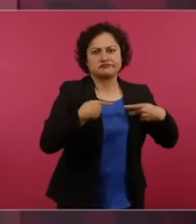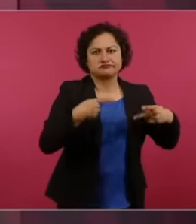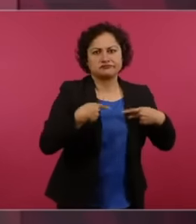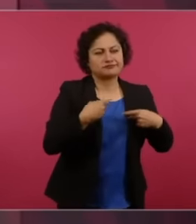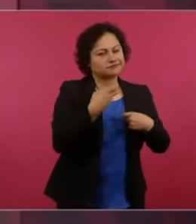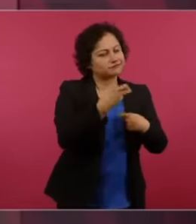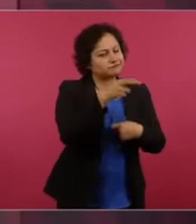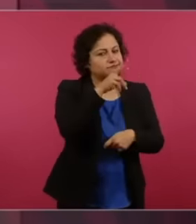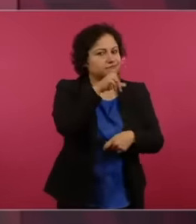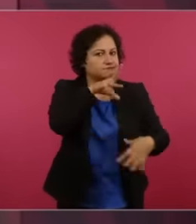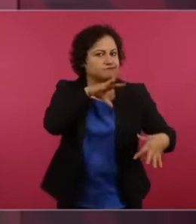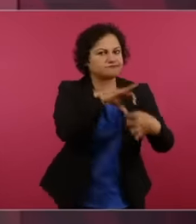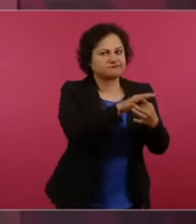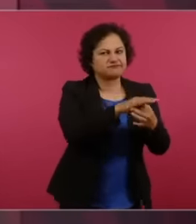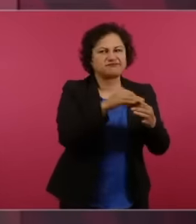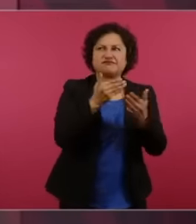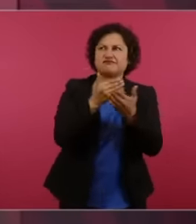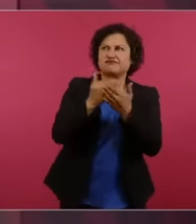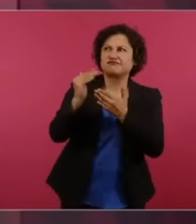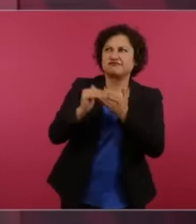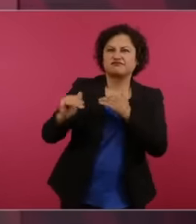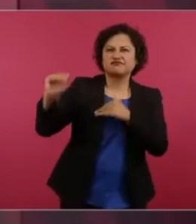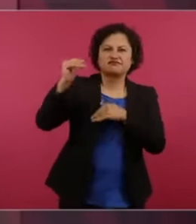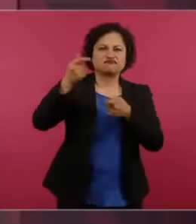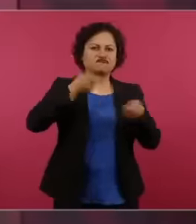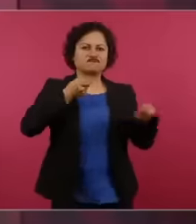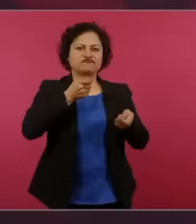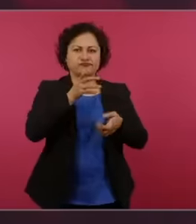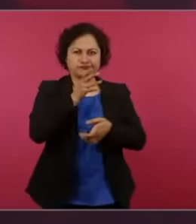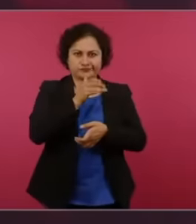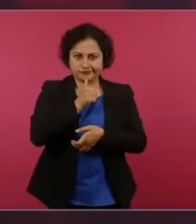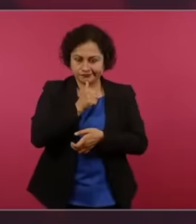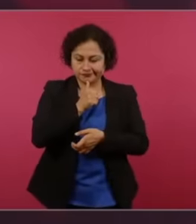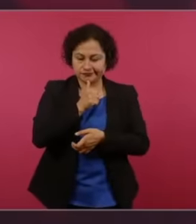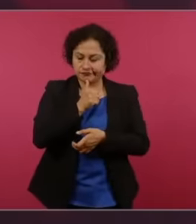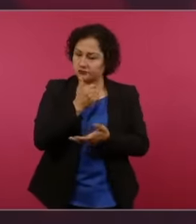now there is no